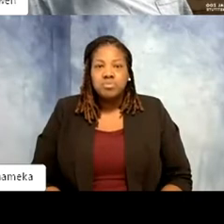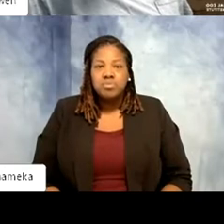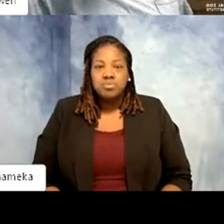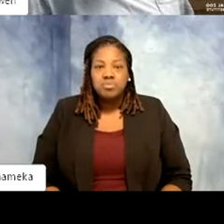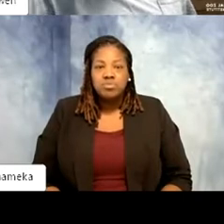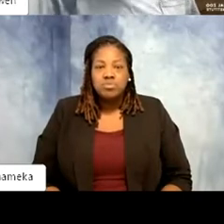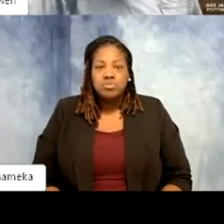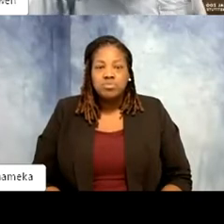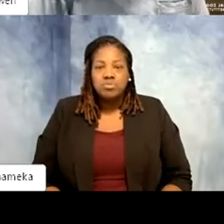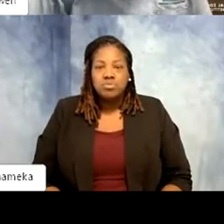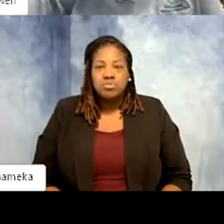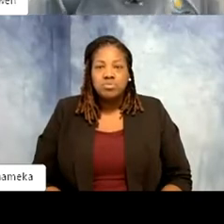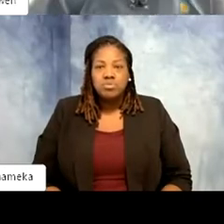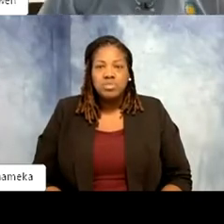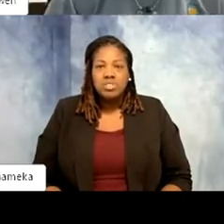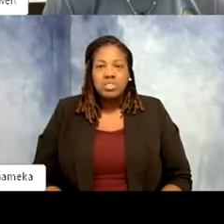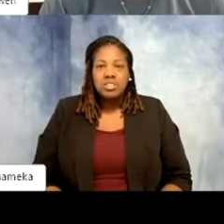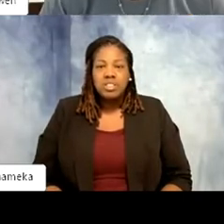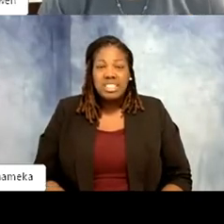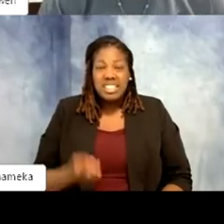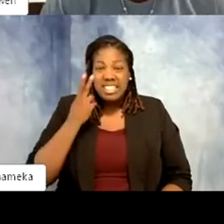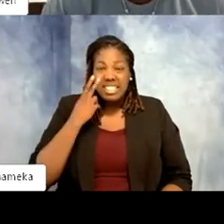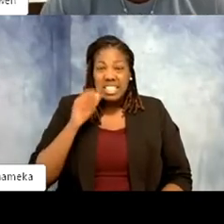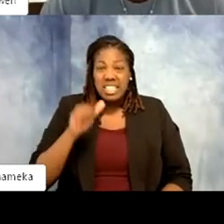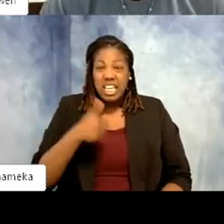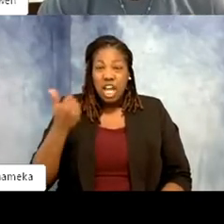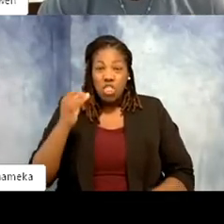Just gonna check to see if we had any other international viewers today.